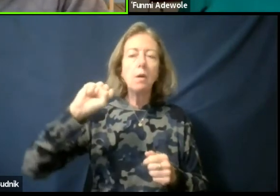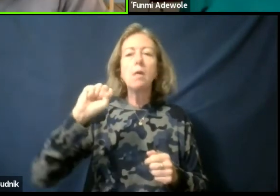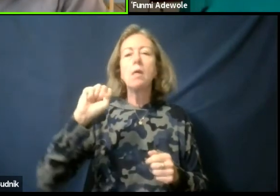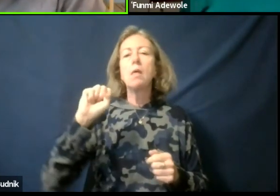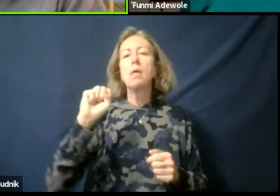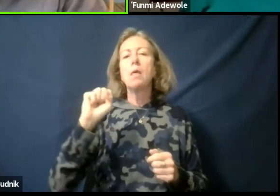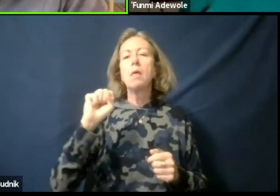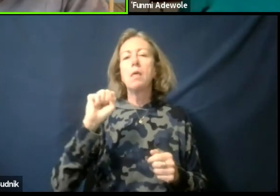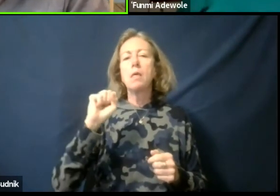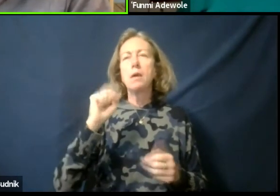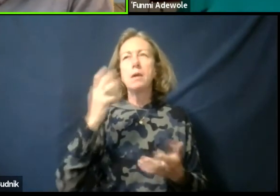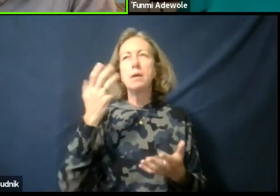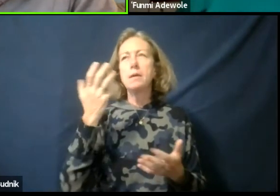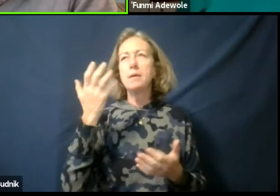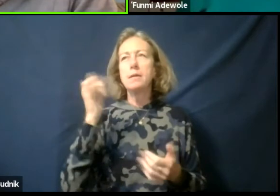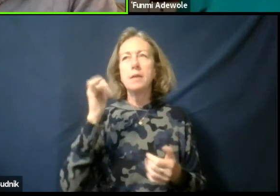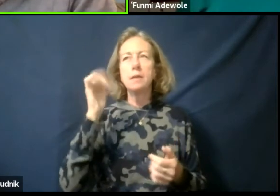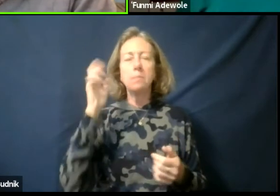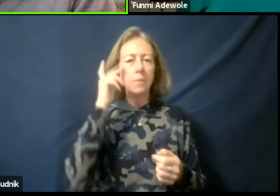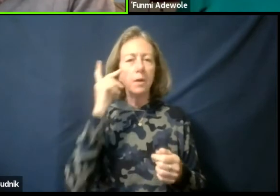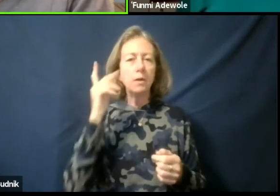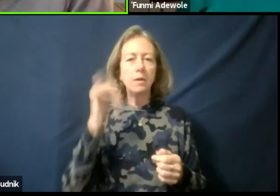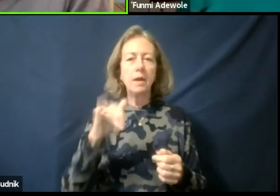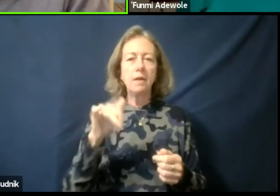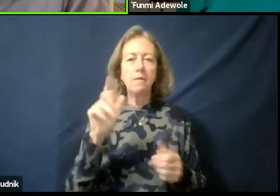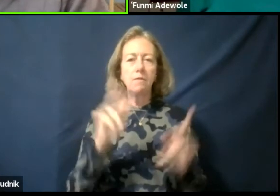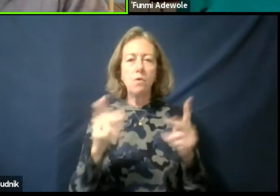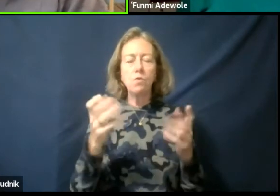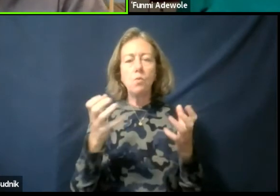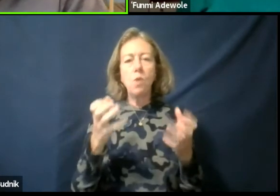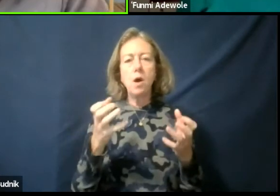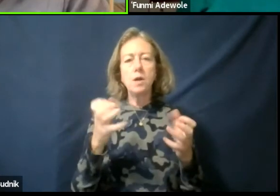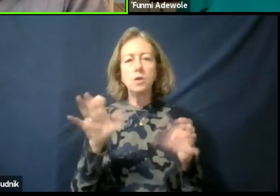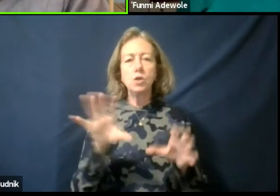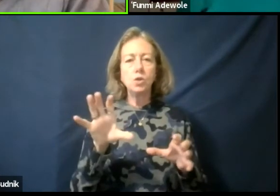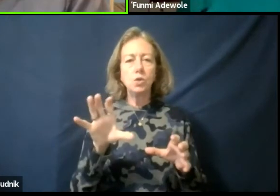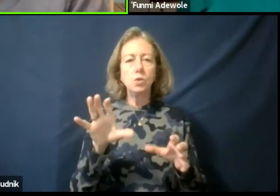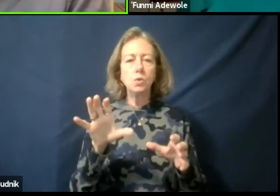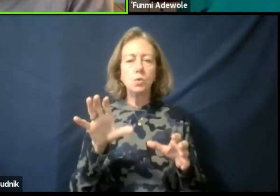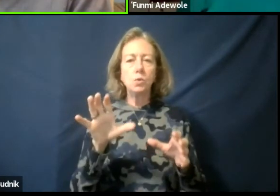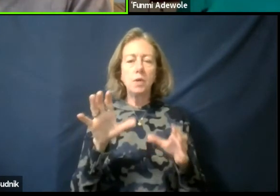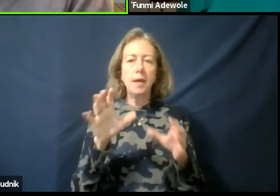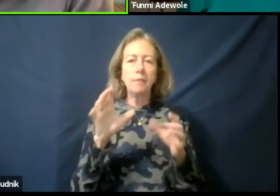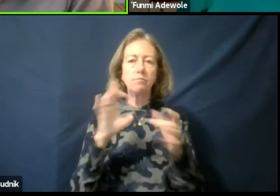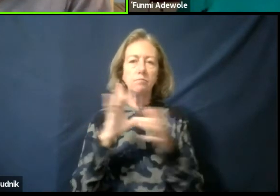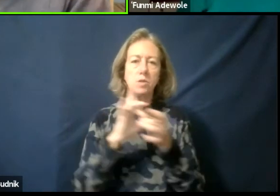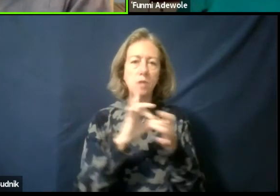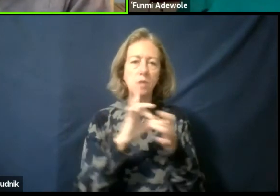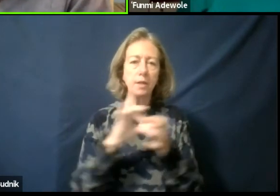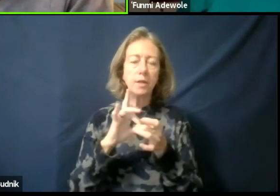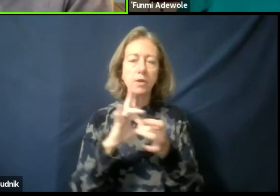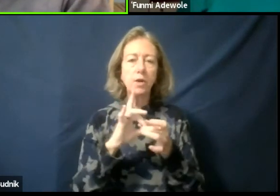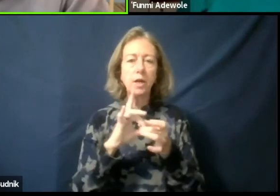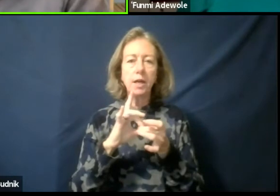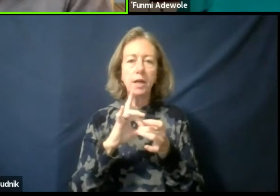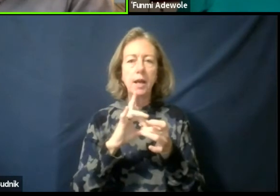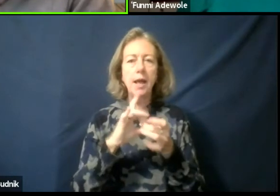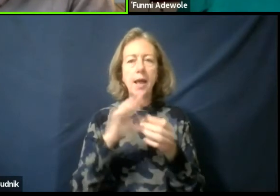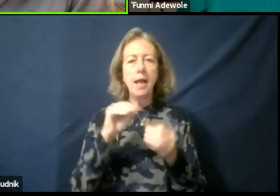or a particular day that folks wanted to do you know solidarity, and they put a particular picture on their avatar,